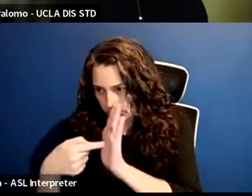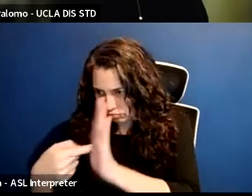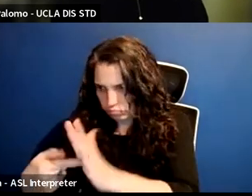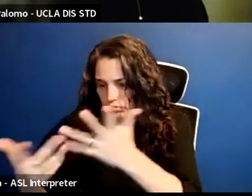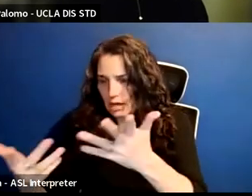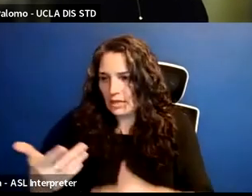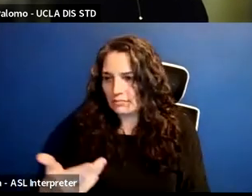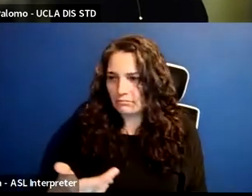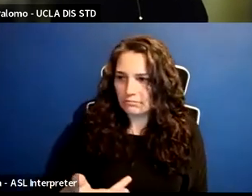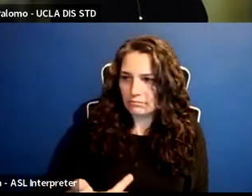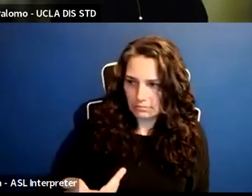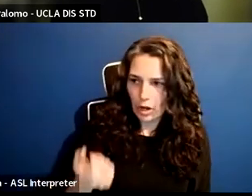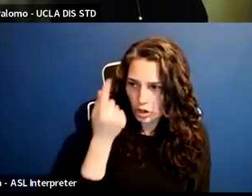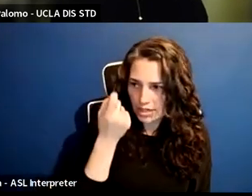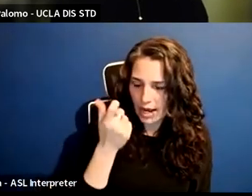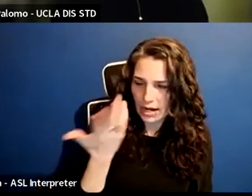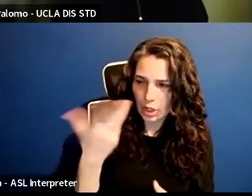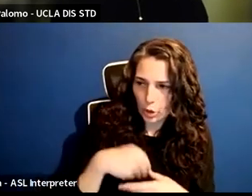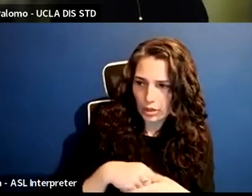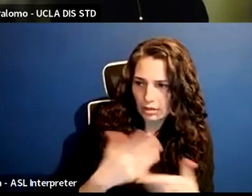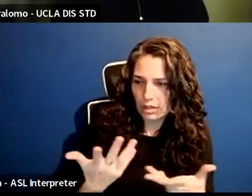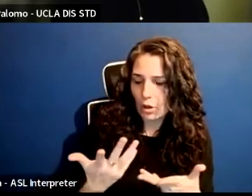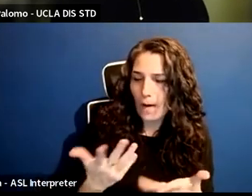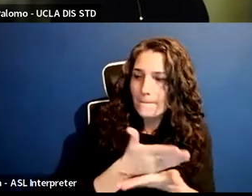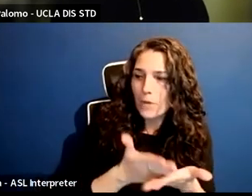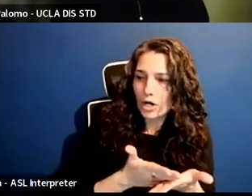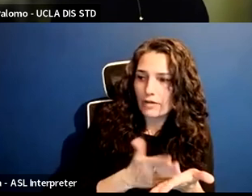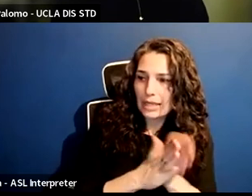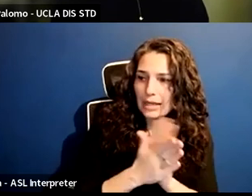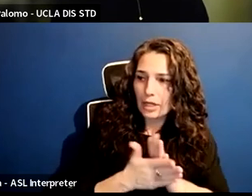It's certainly, it's a counter version of leadership